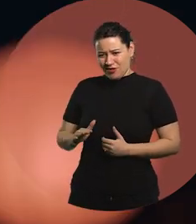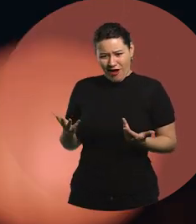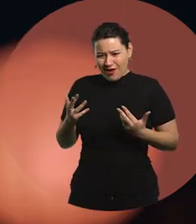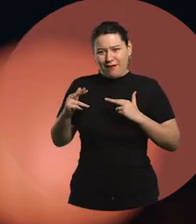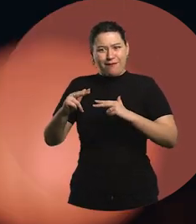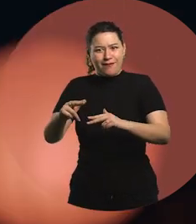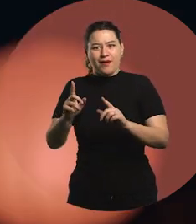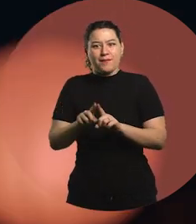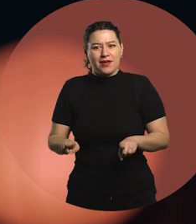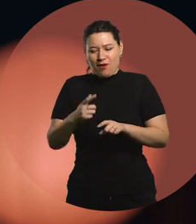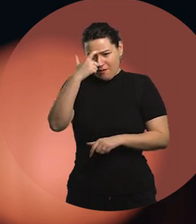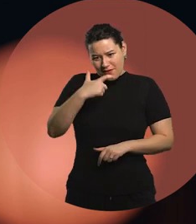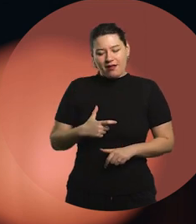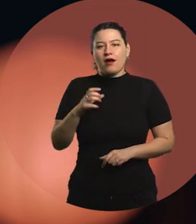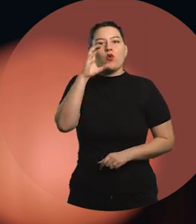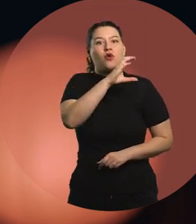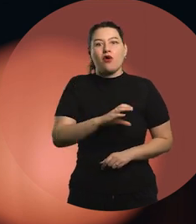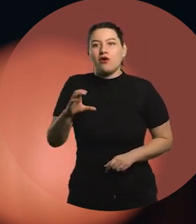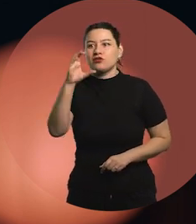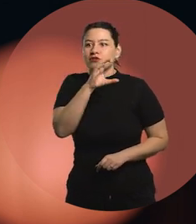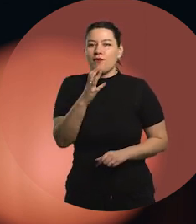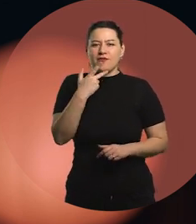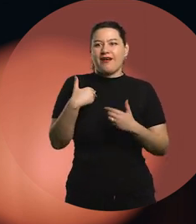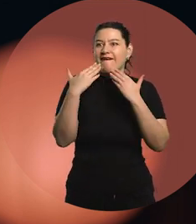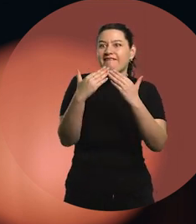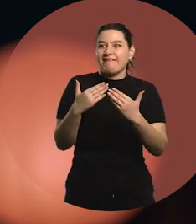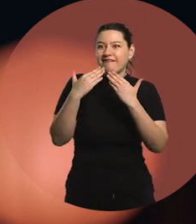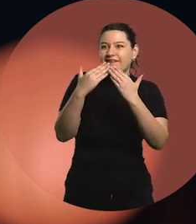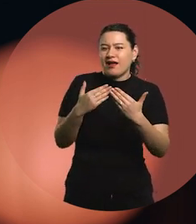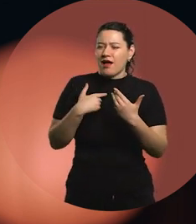curious. I like to ask and to listen.